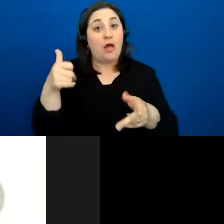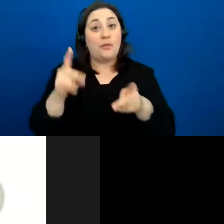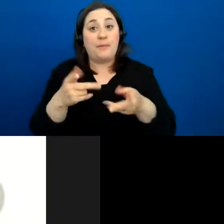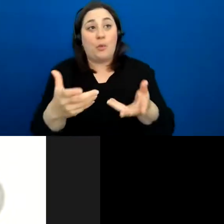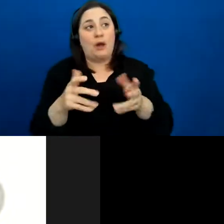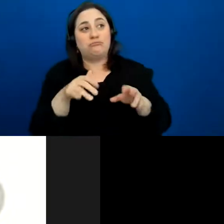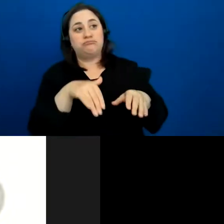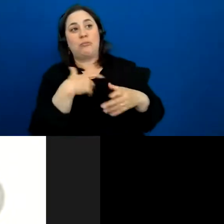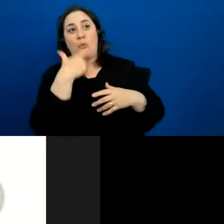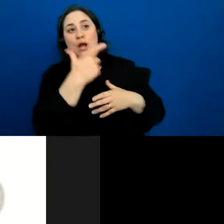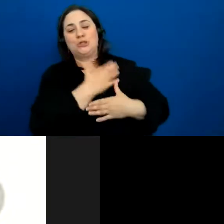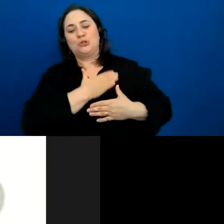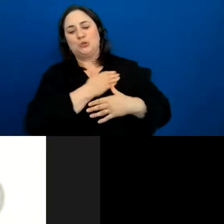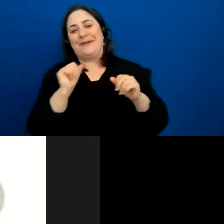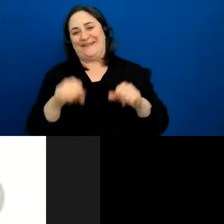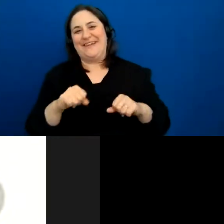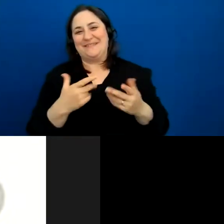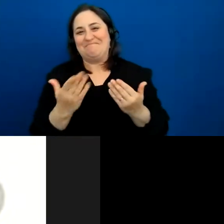can do that as well. And you can find zoomed in